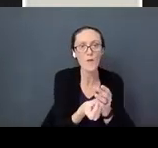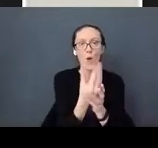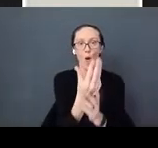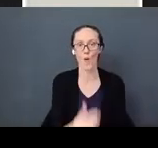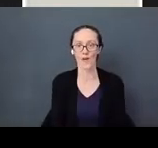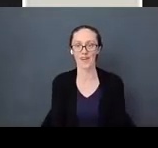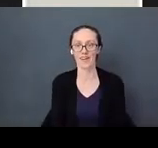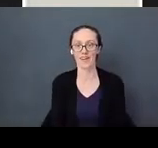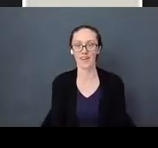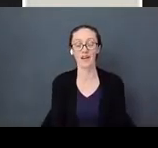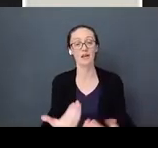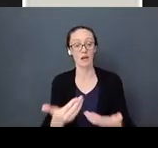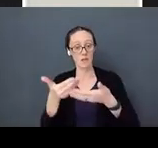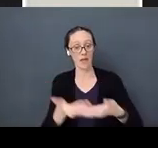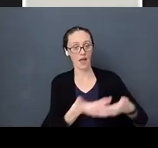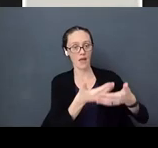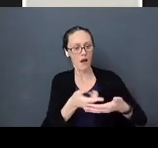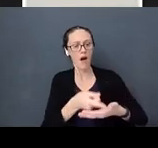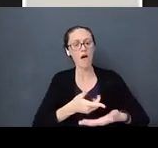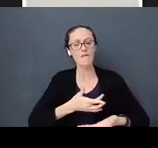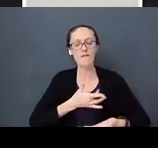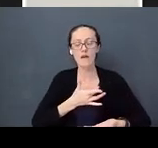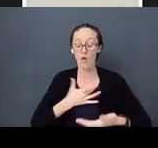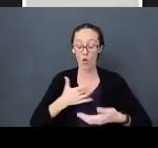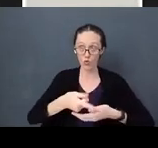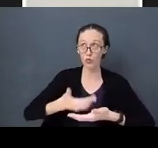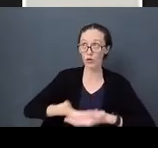Touching that baby makes them feel safe. It is the one thing they understand